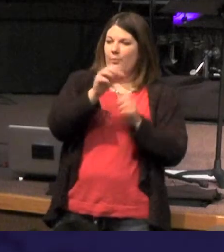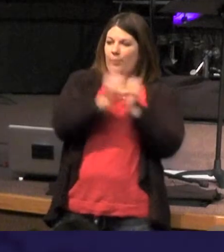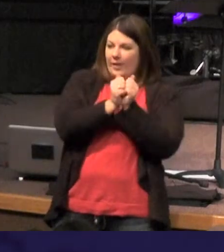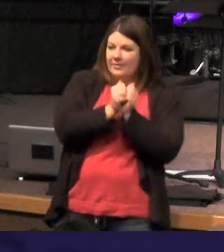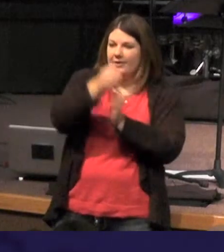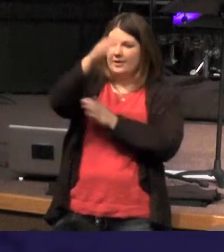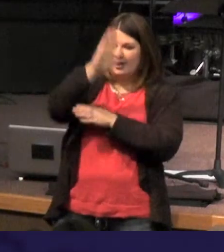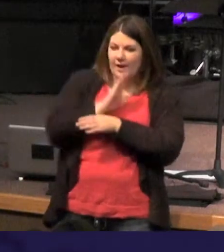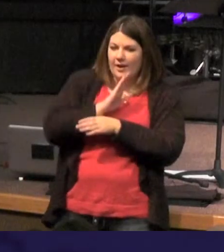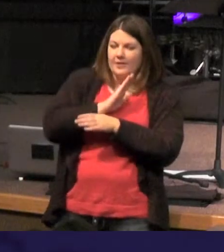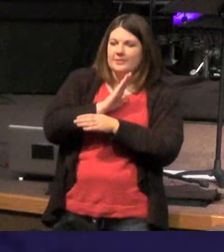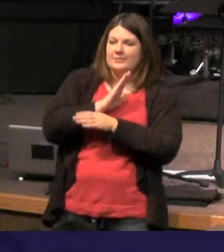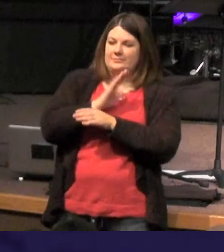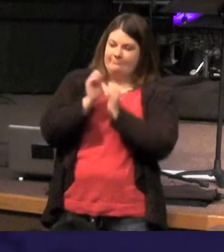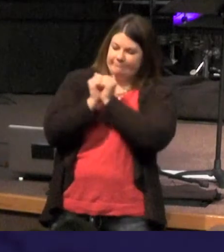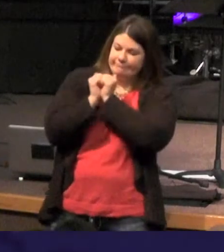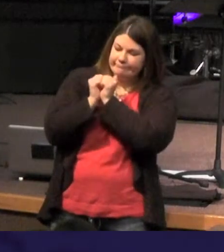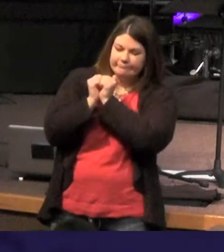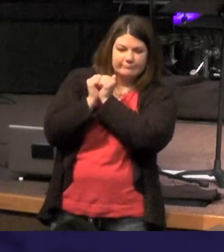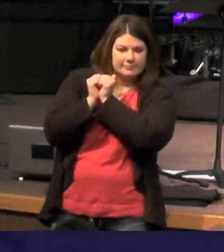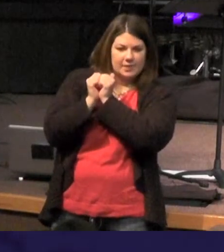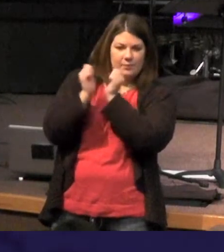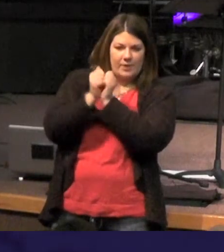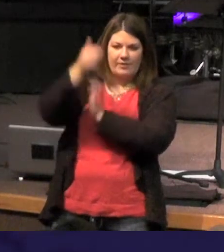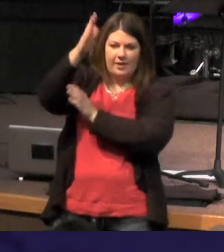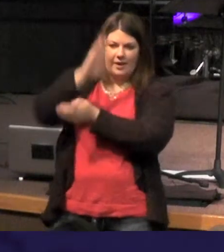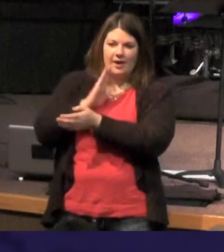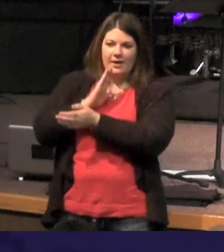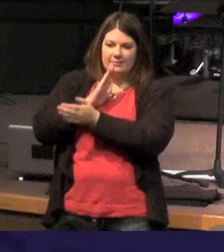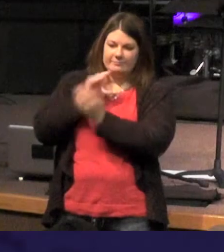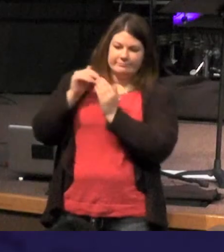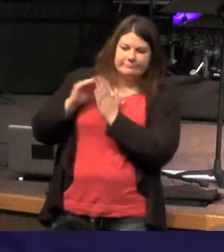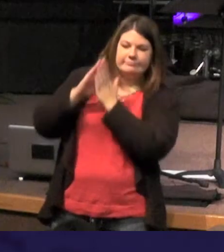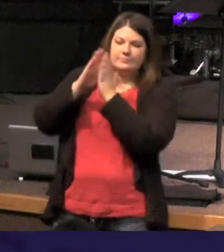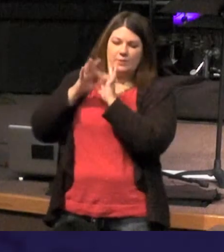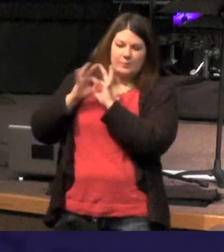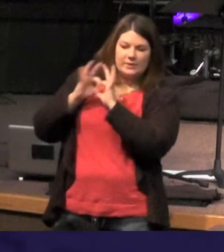there along coexistent with God - a face to face relationship